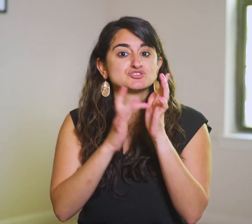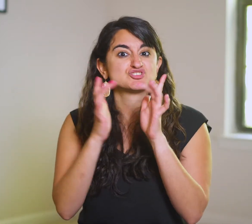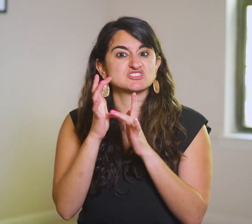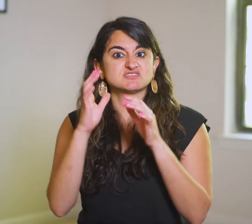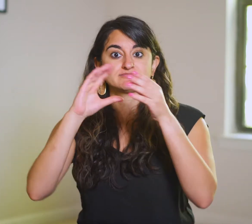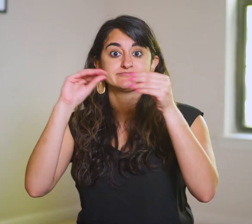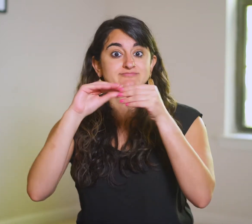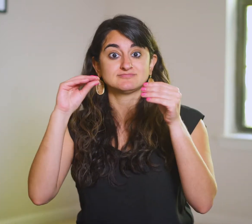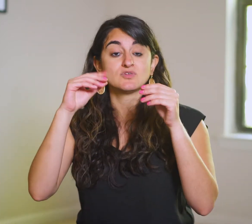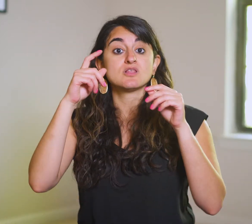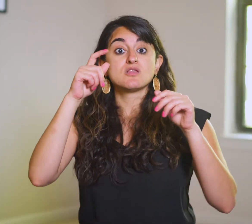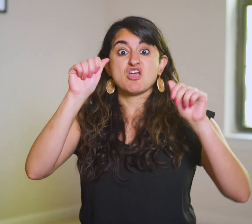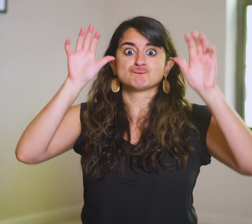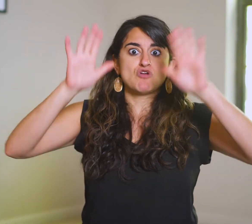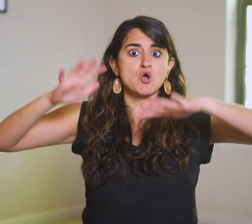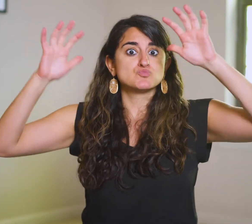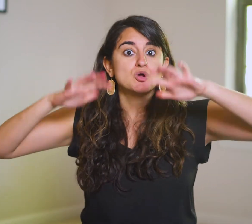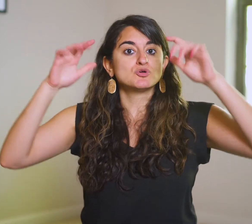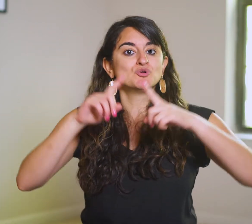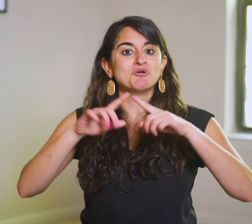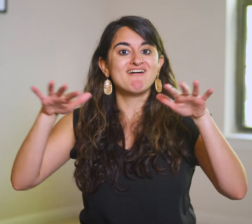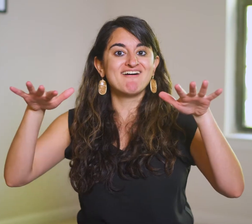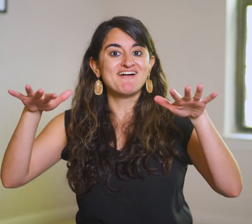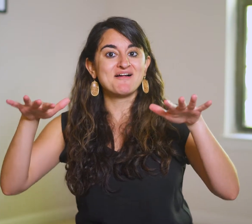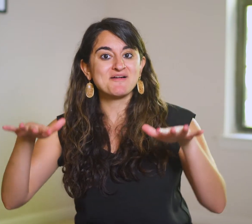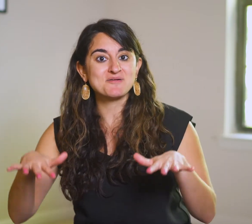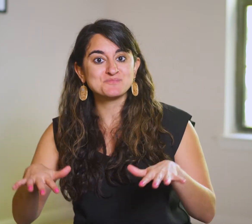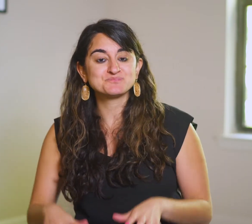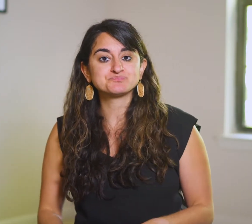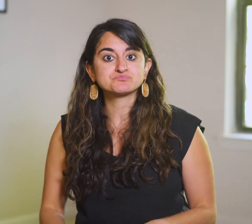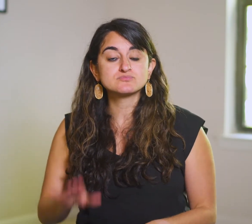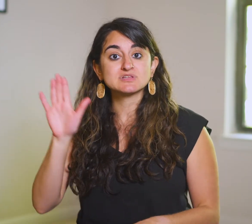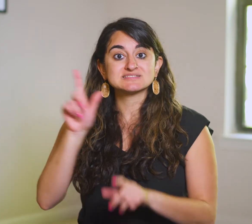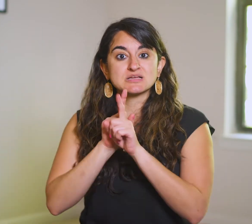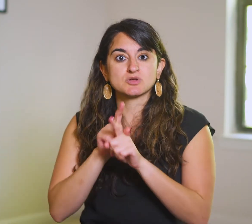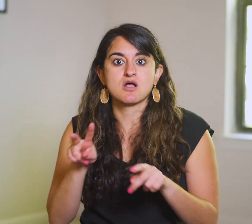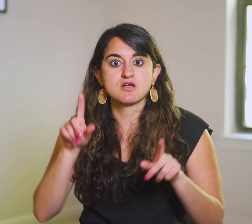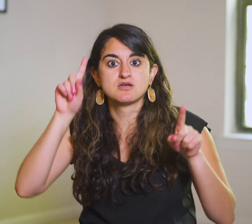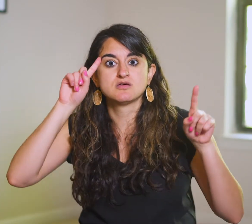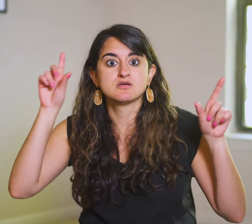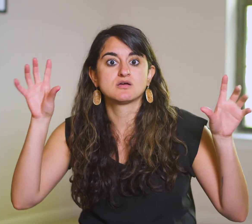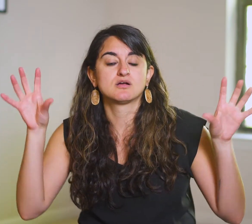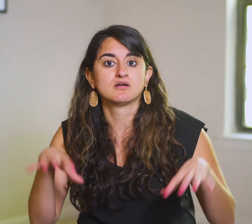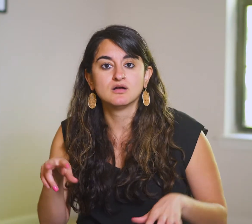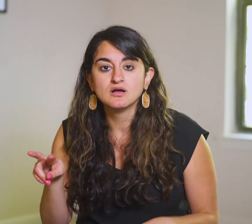Jesus turns it from “a great storm” to “a great calm”. His disciples are in awe.